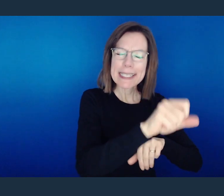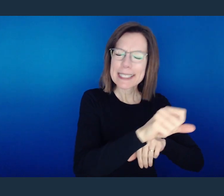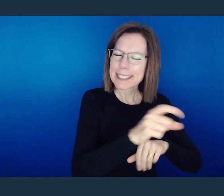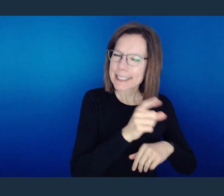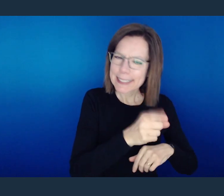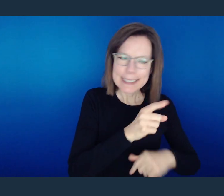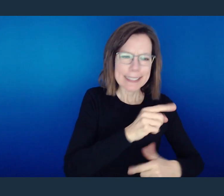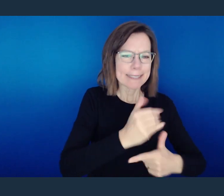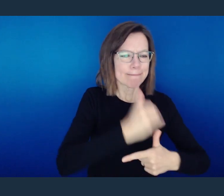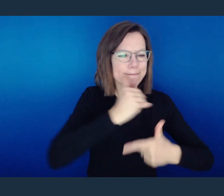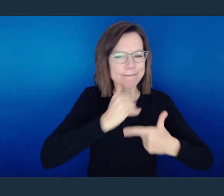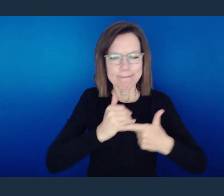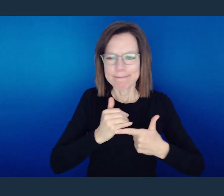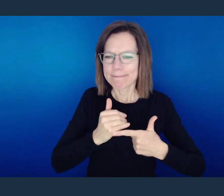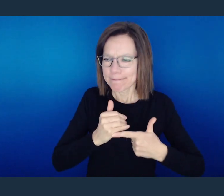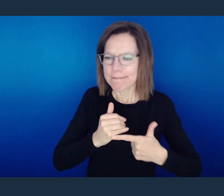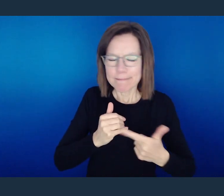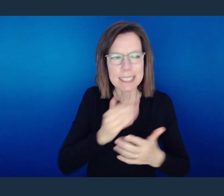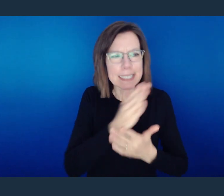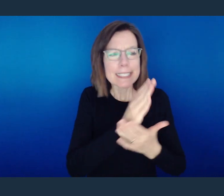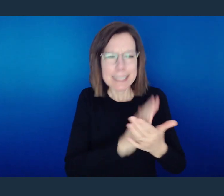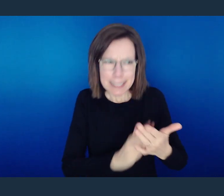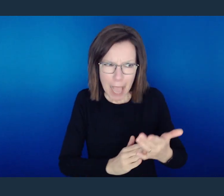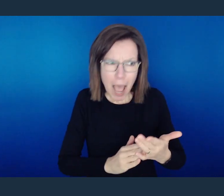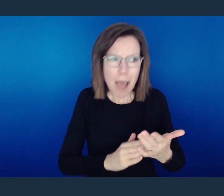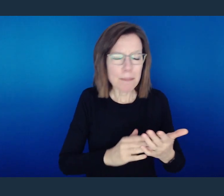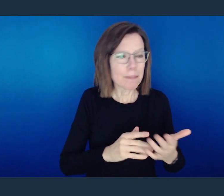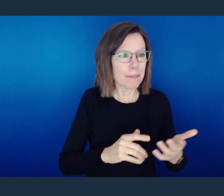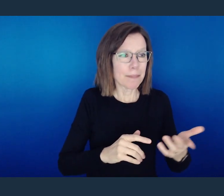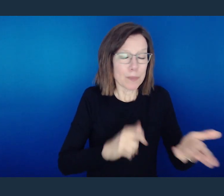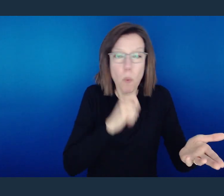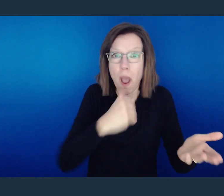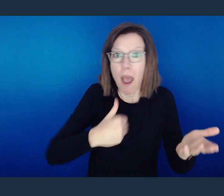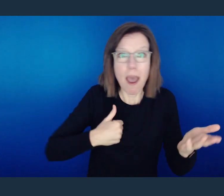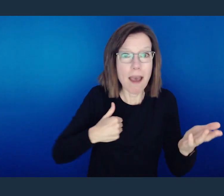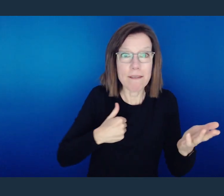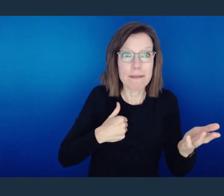your hypocrisy, and in light of the fact that there are some who are doing the word and